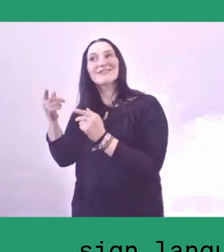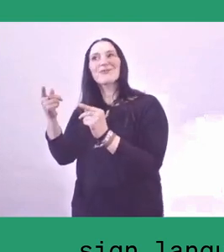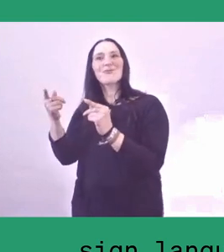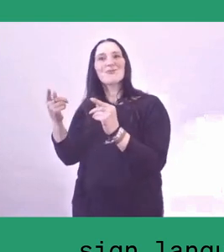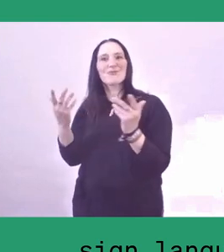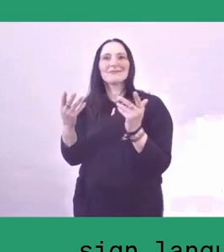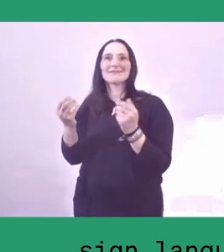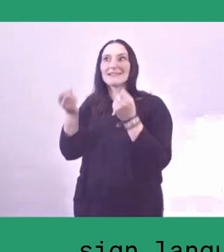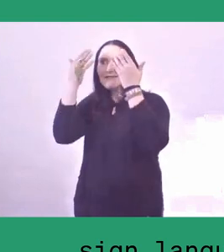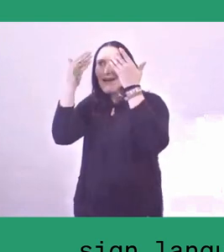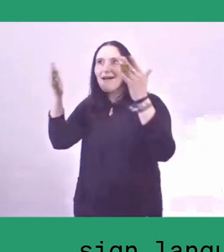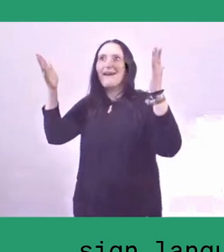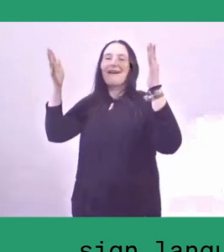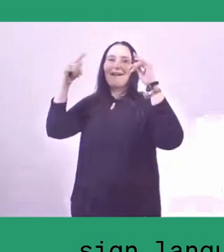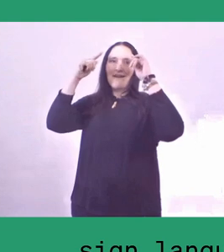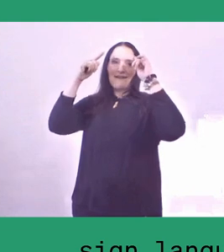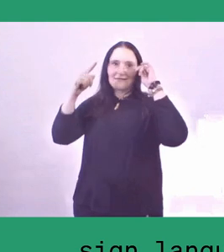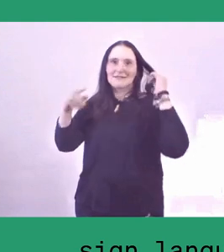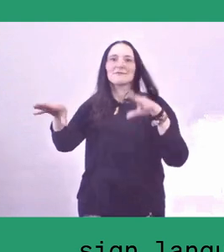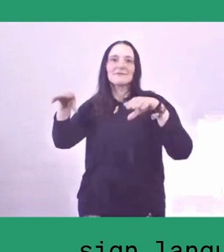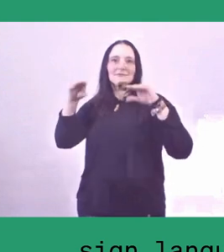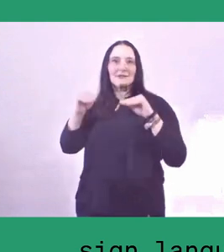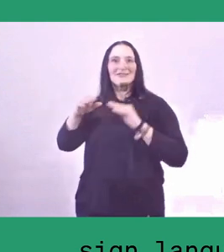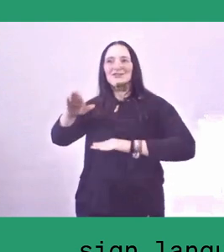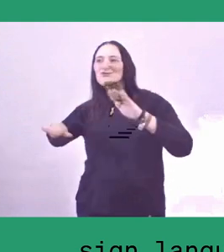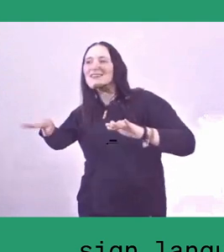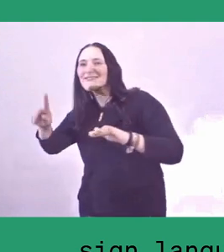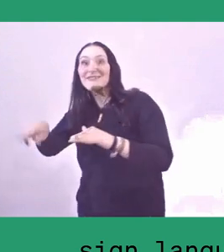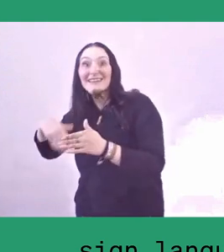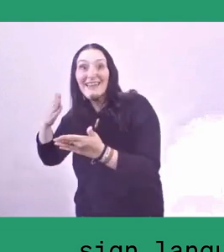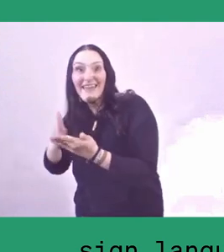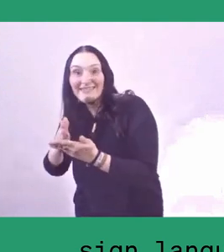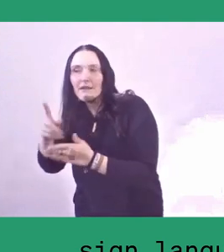In that way the children will feel that it's fine to be ourselves,